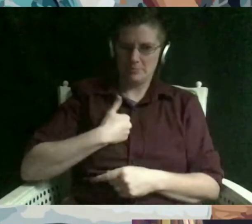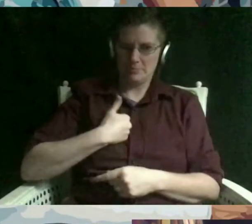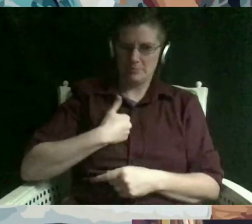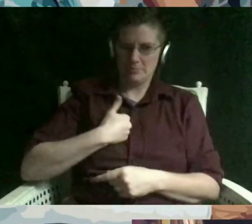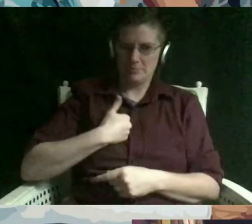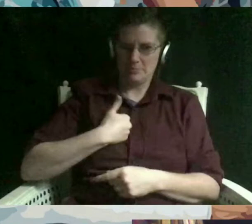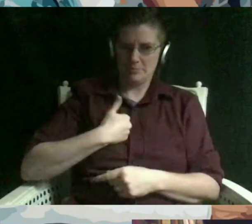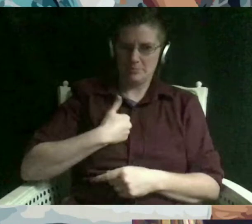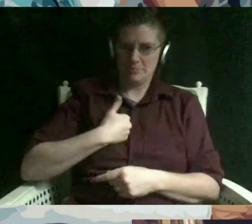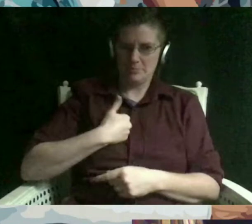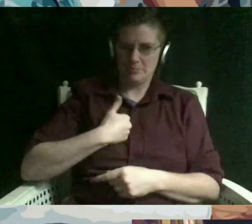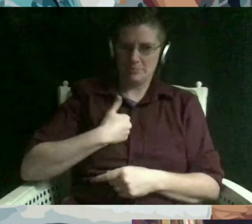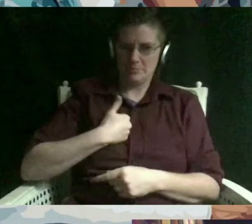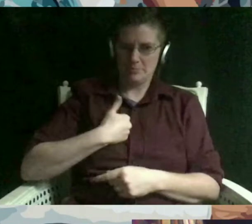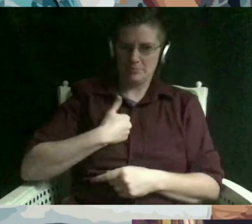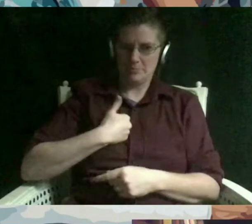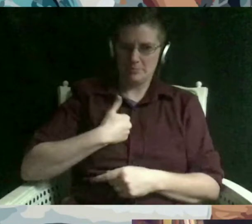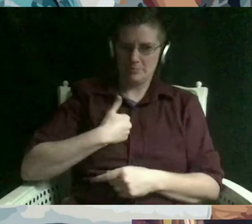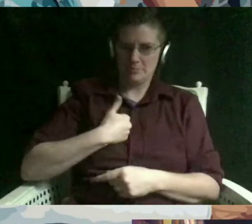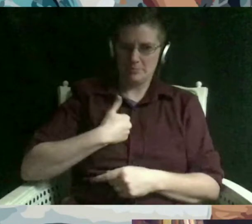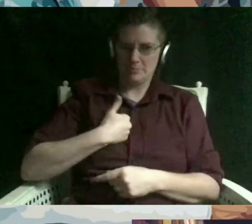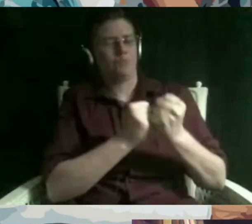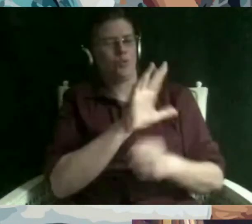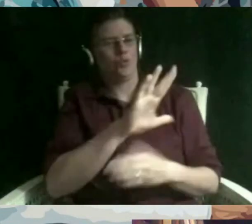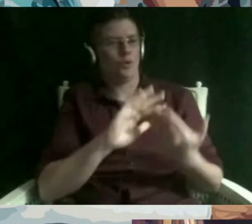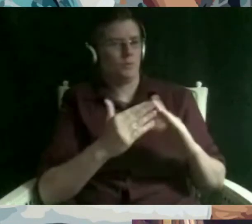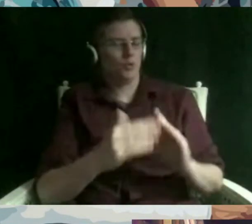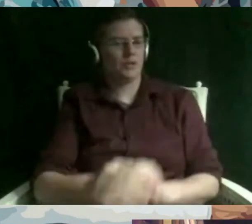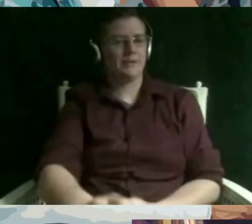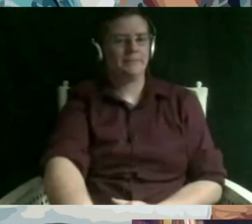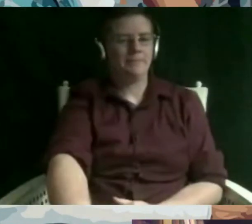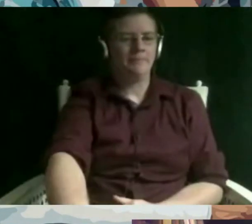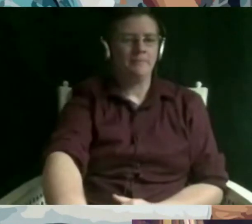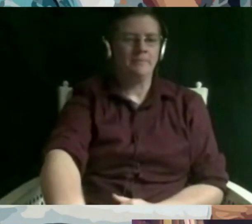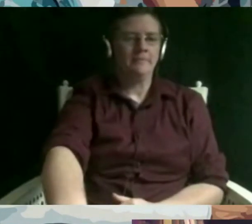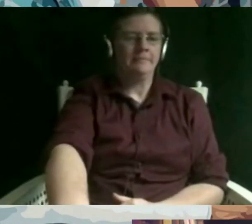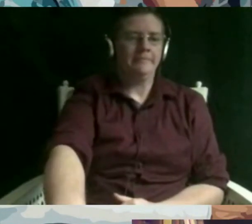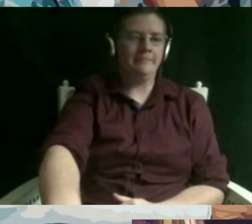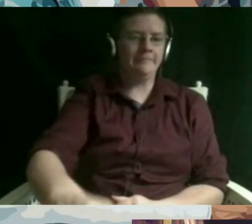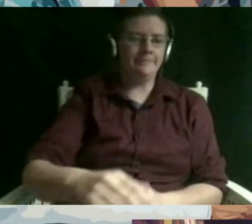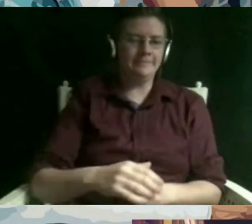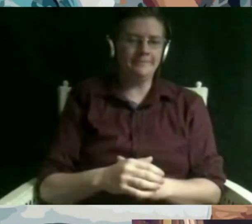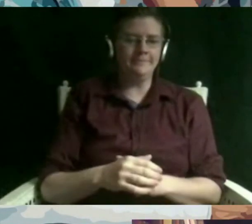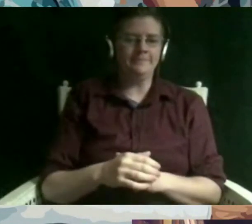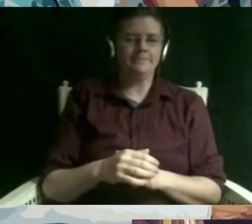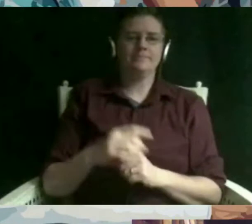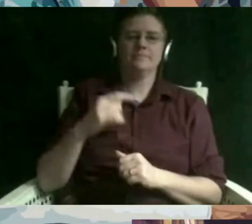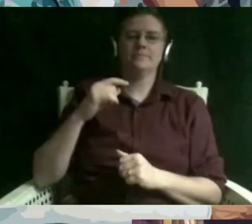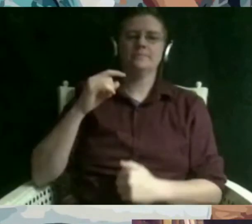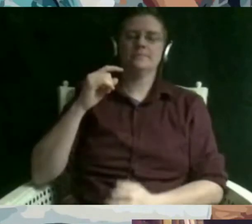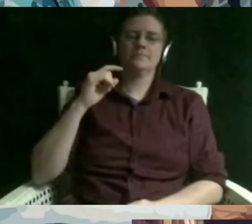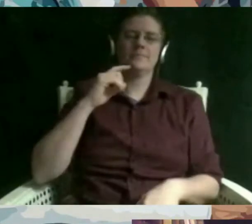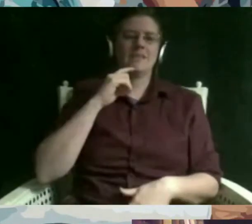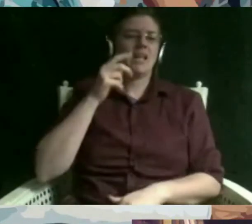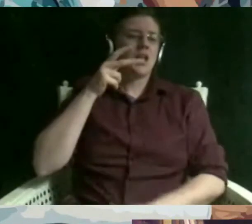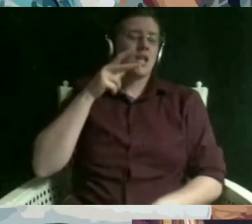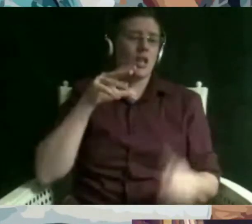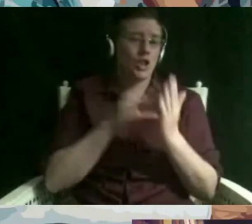and respect your community um it's a first learn about anti-semitism um that's a big undertaking